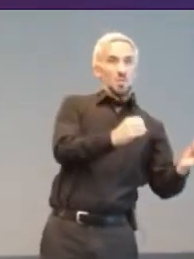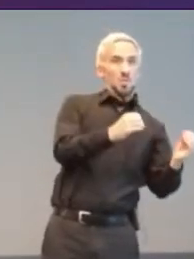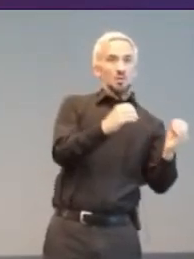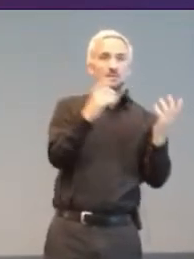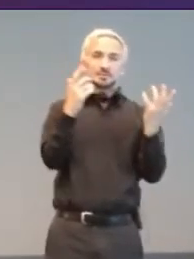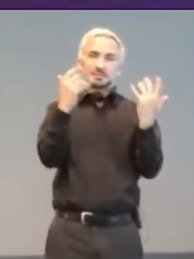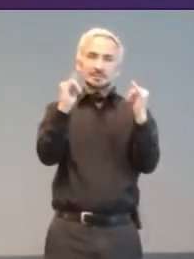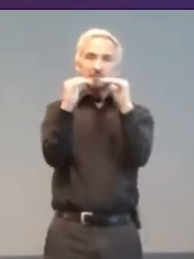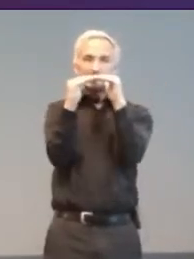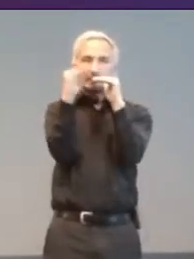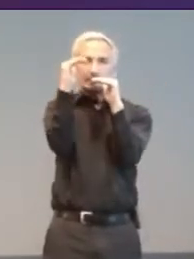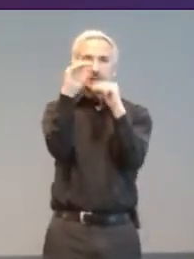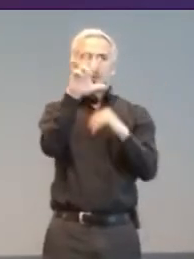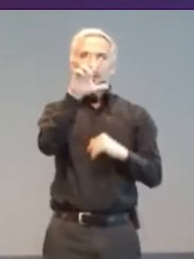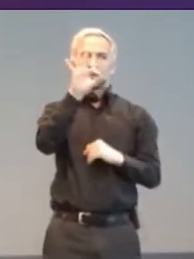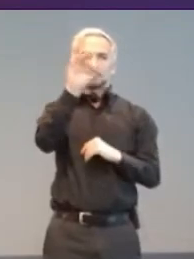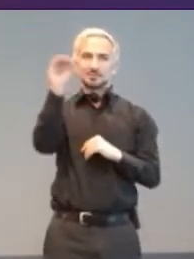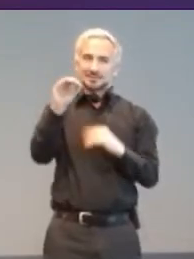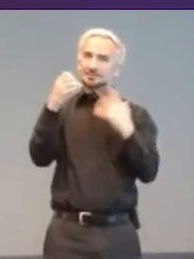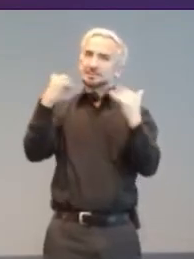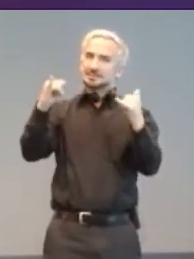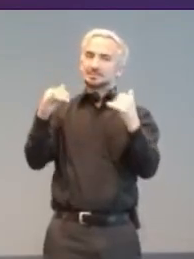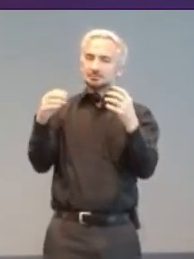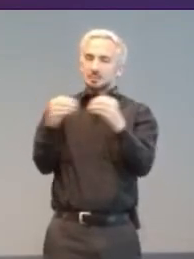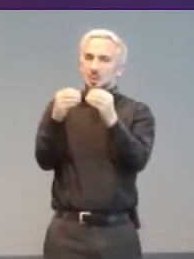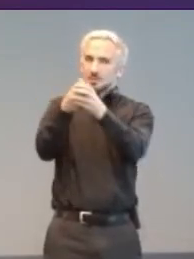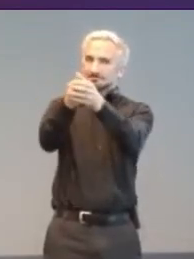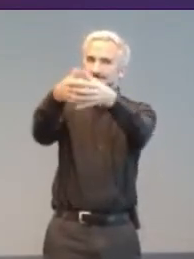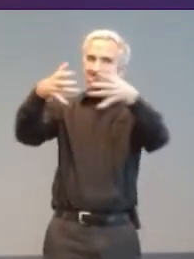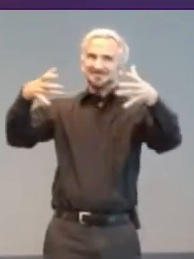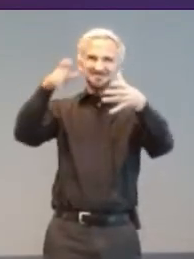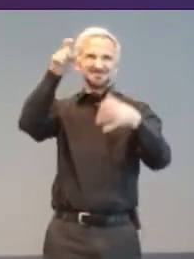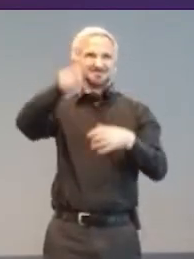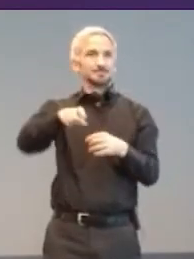To help developers grasp some of what is needed, game accessibility guidelines have